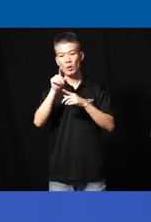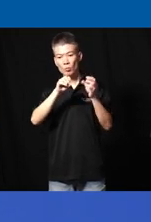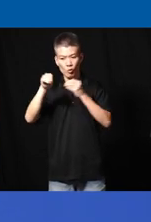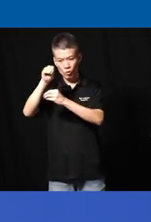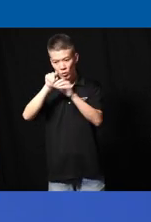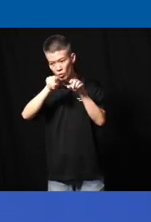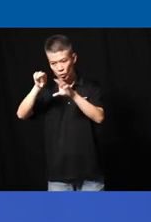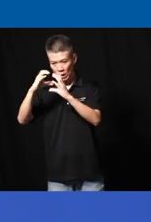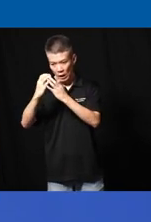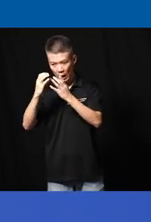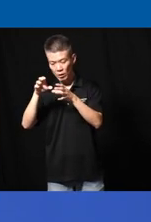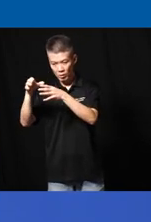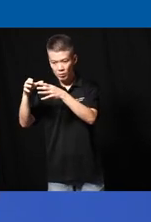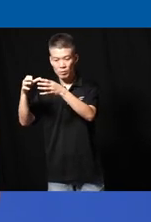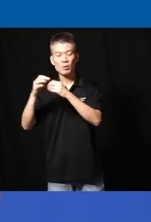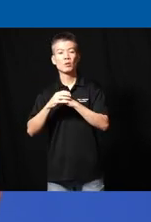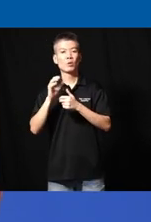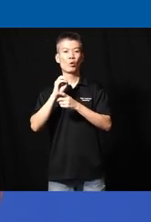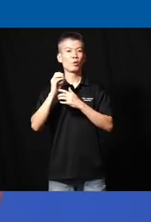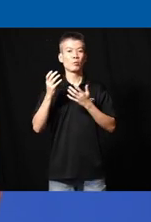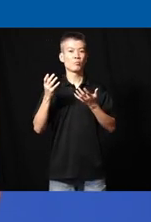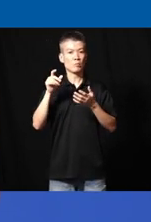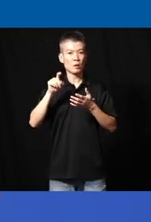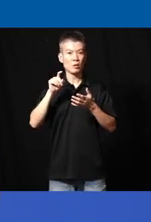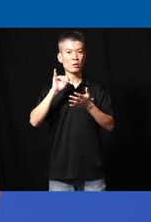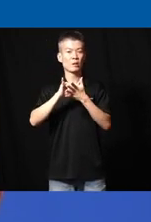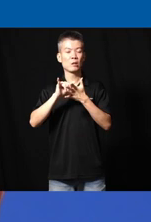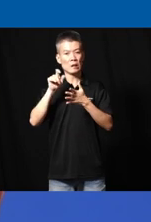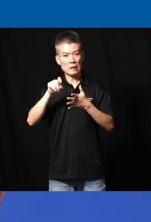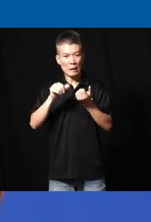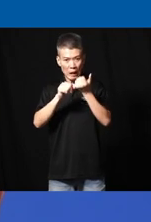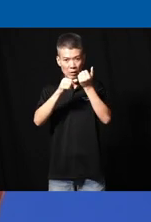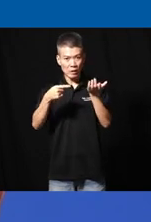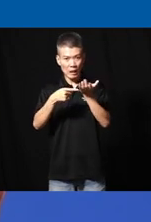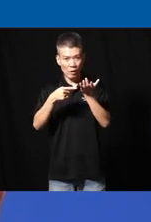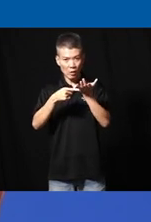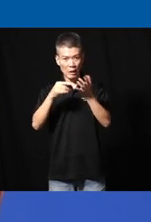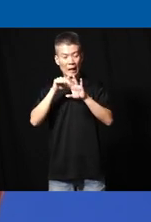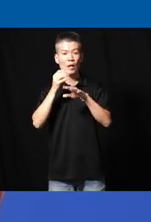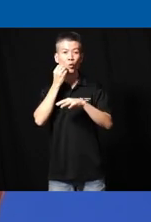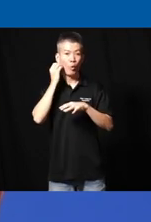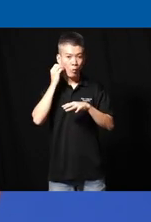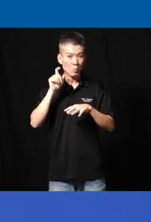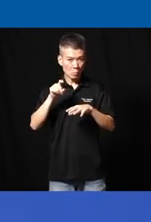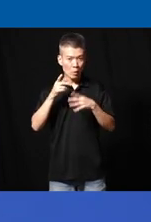classroom to classroom do they do they need that necess technology at home do they carry it down